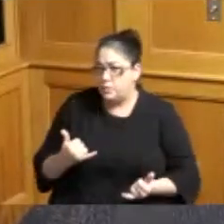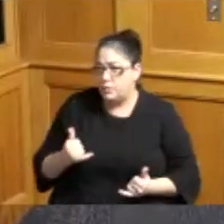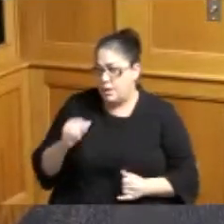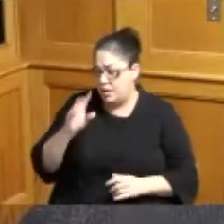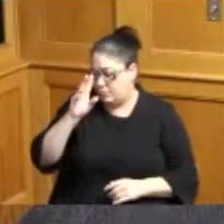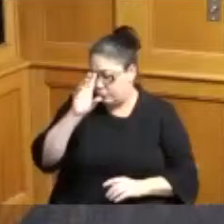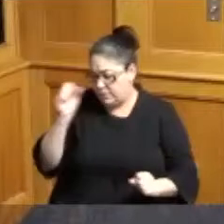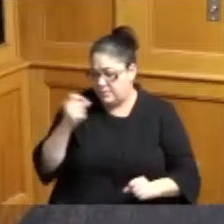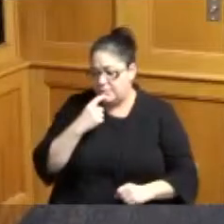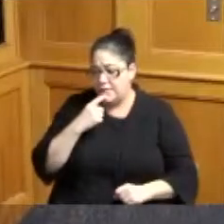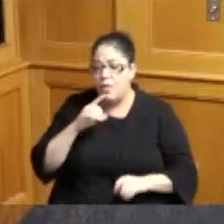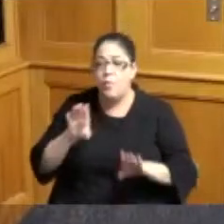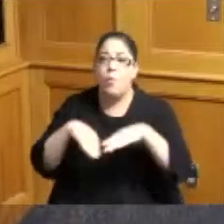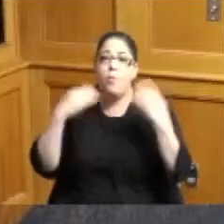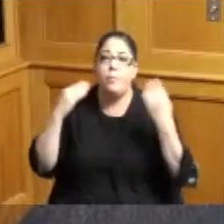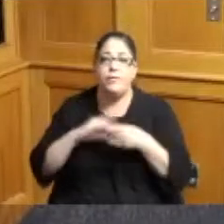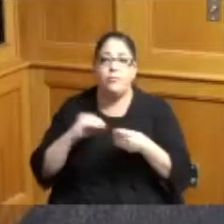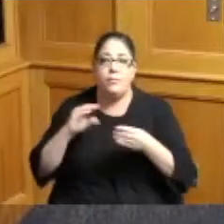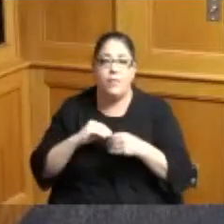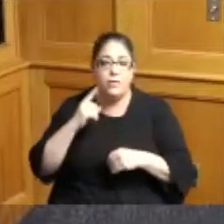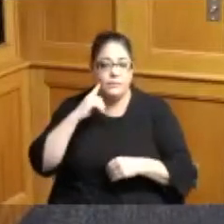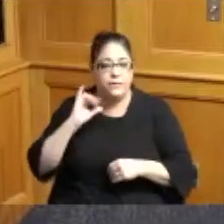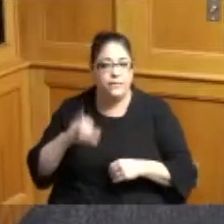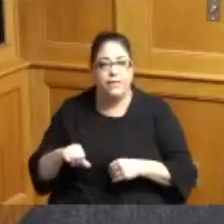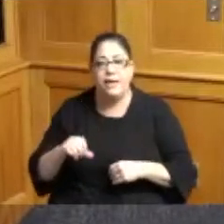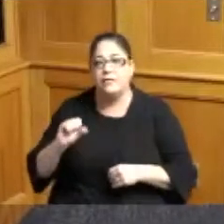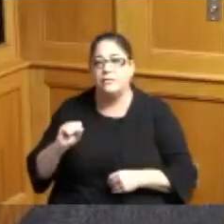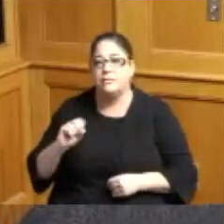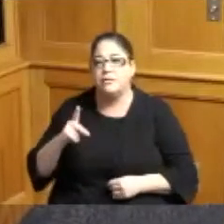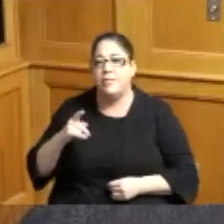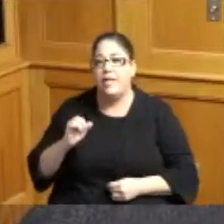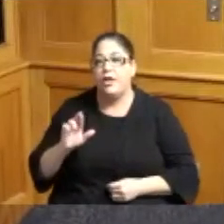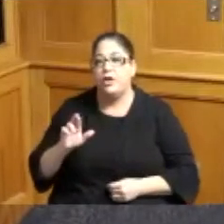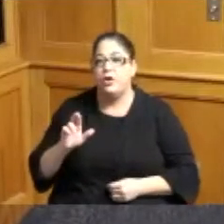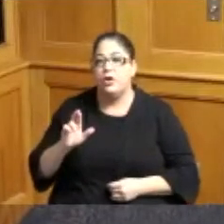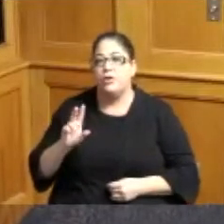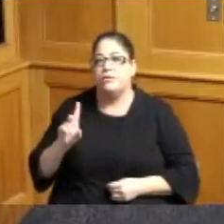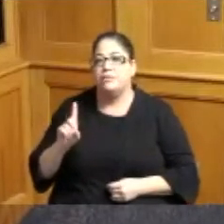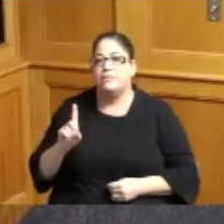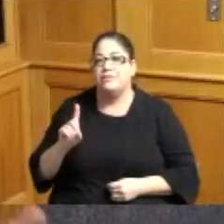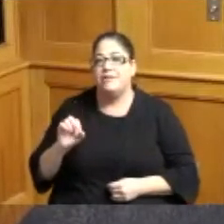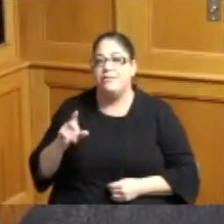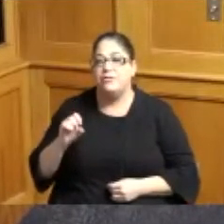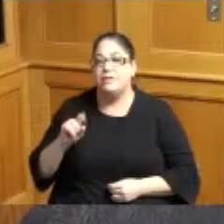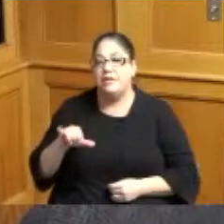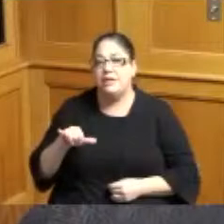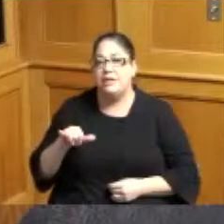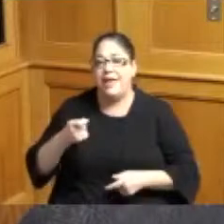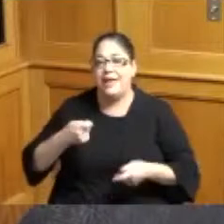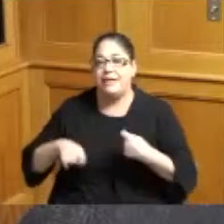I gave opening remarks for the Supplier Diversity exchange meeting that was held out at one of the